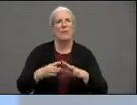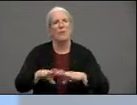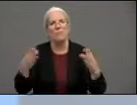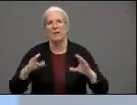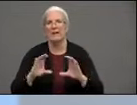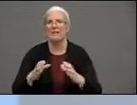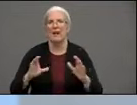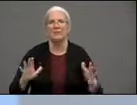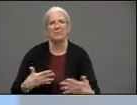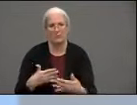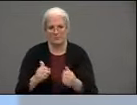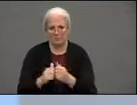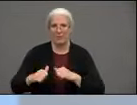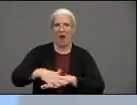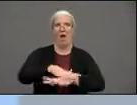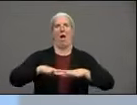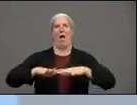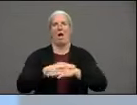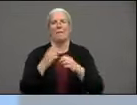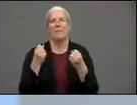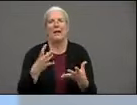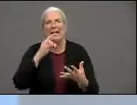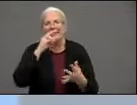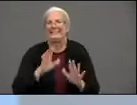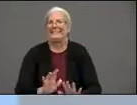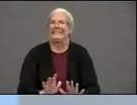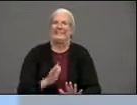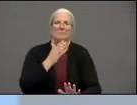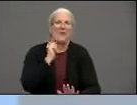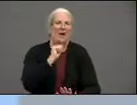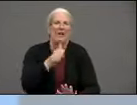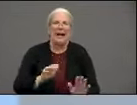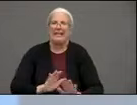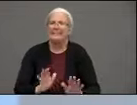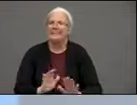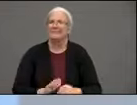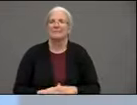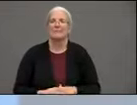impact rooms as you know also in the east side we have we don't